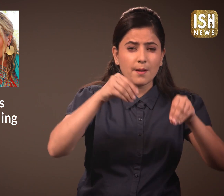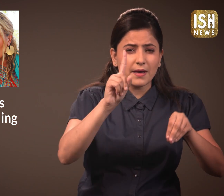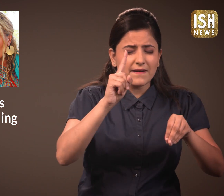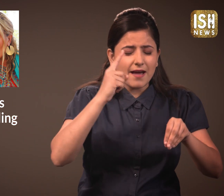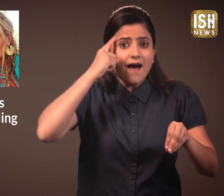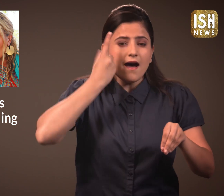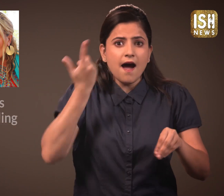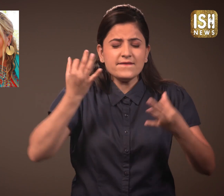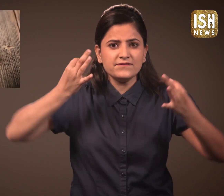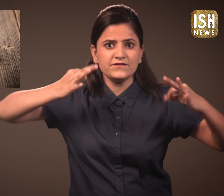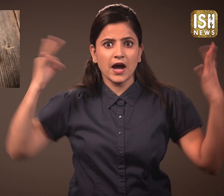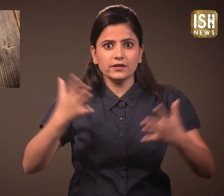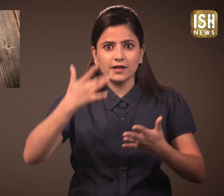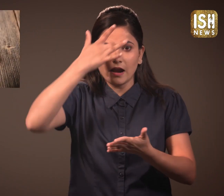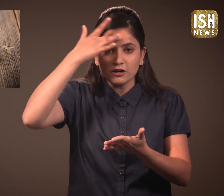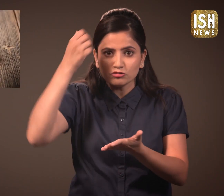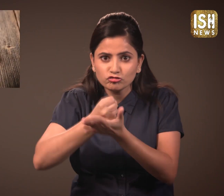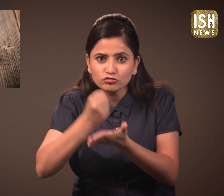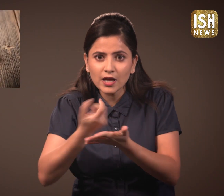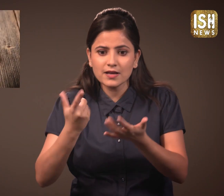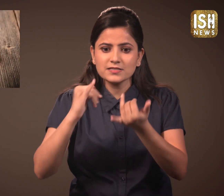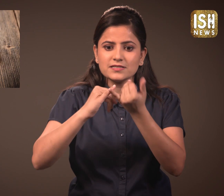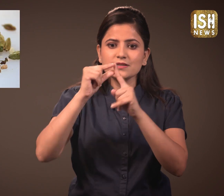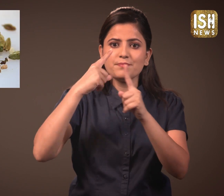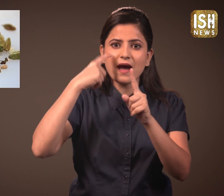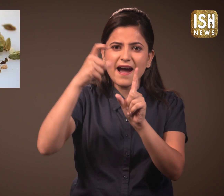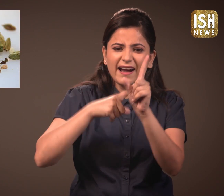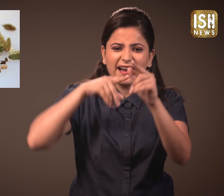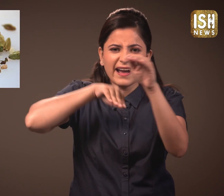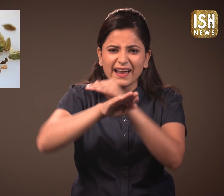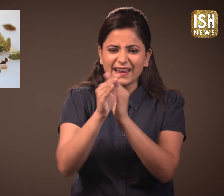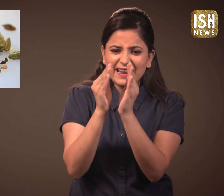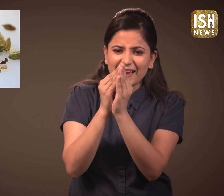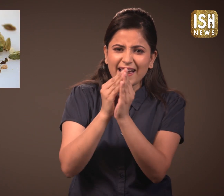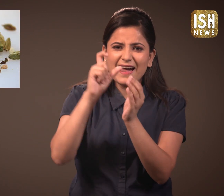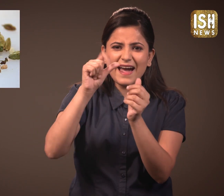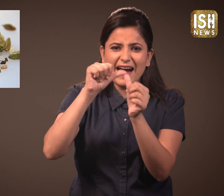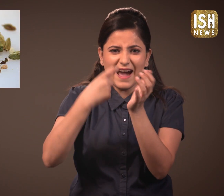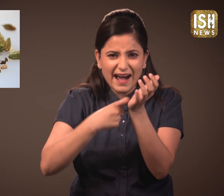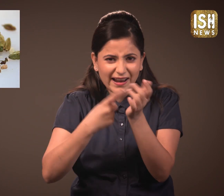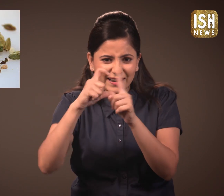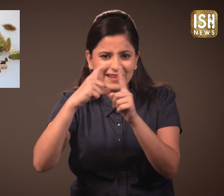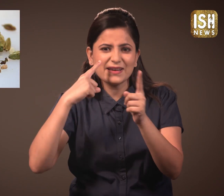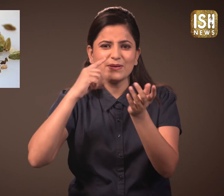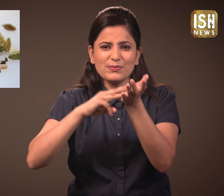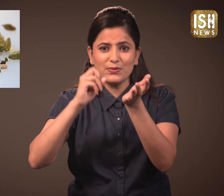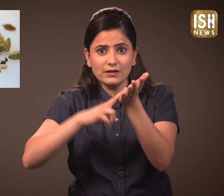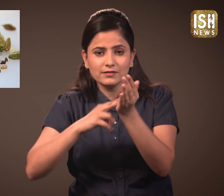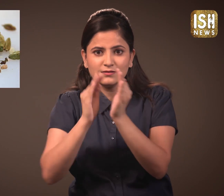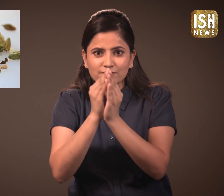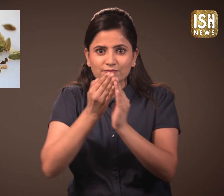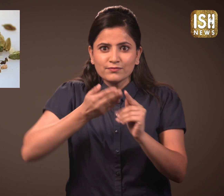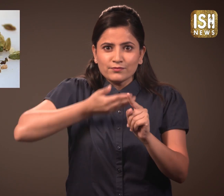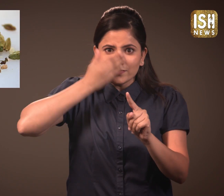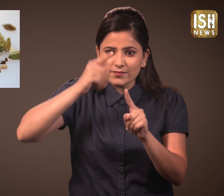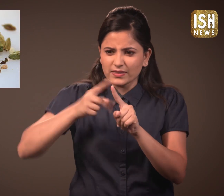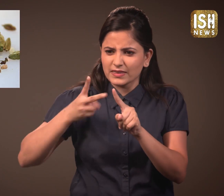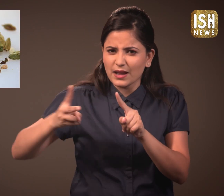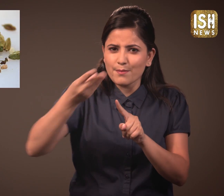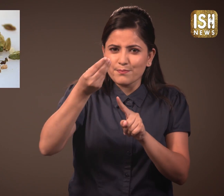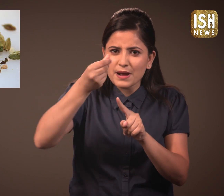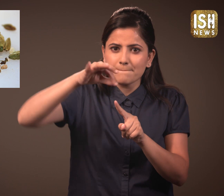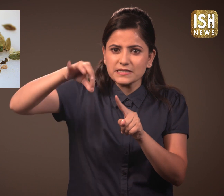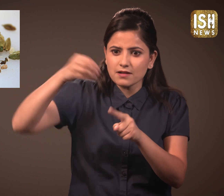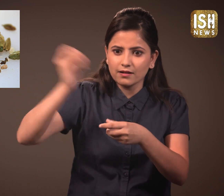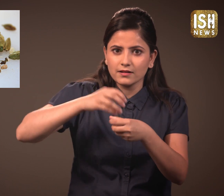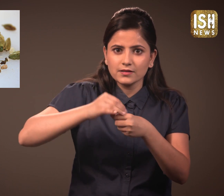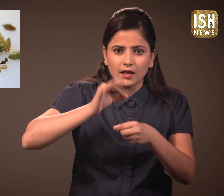She had the idea of using fresh ginger and spices such as Cardamom in her tea.